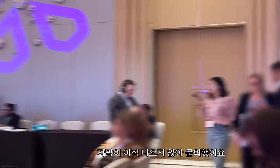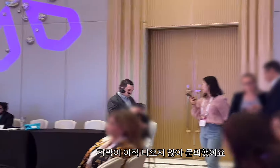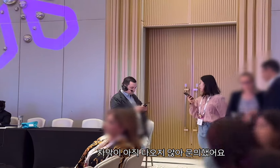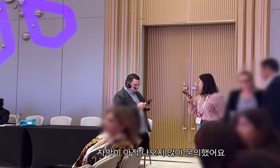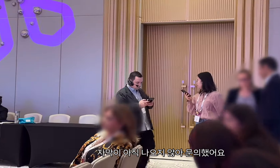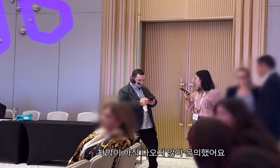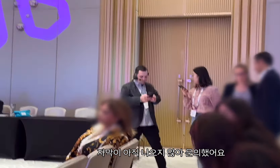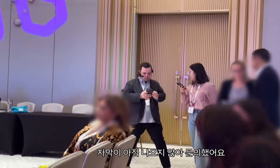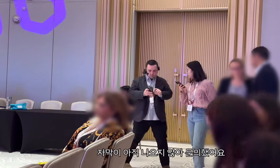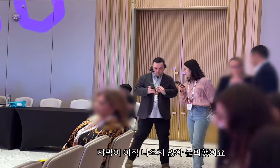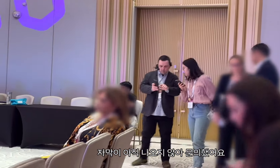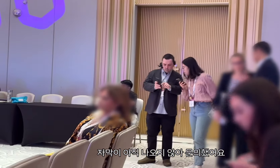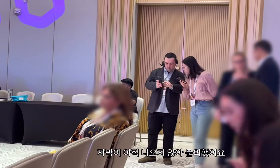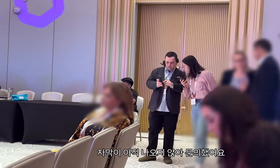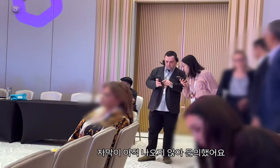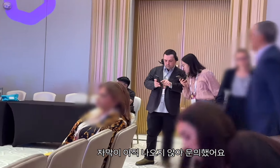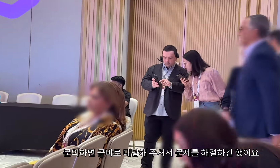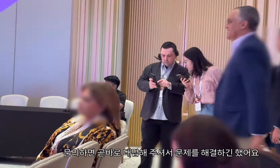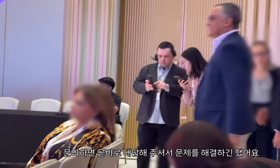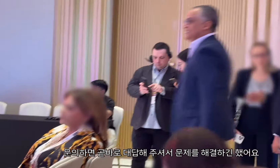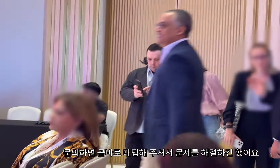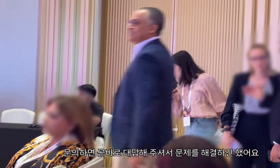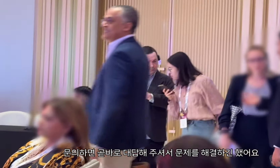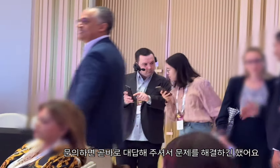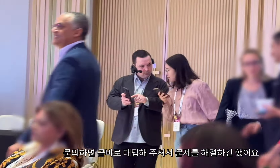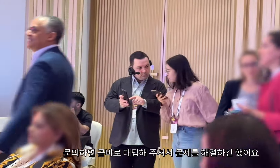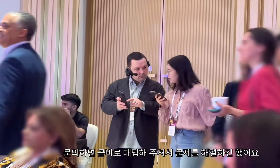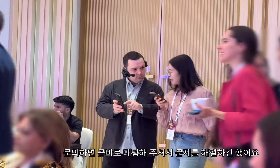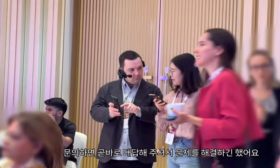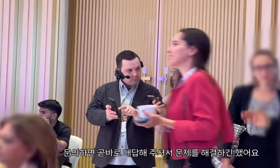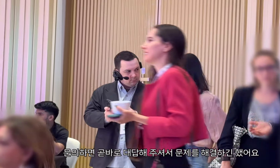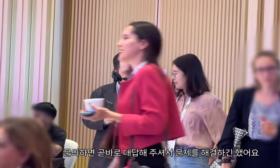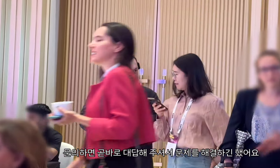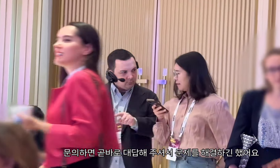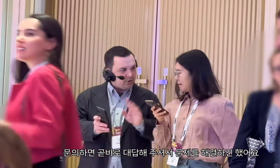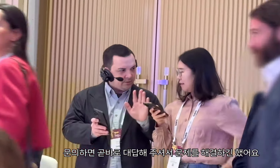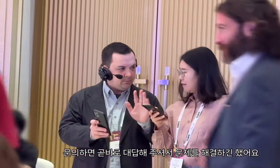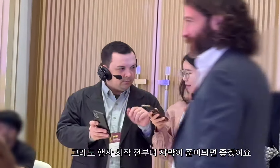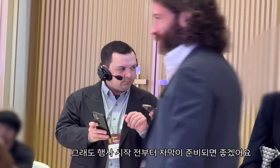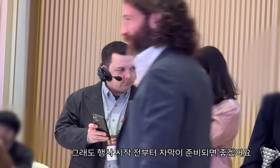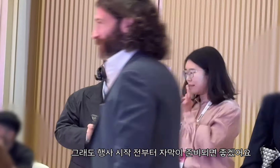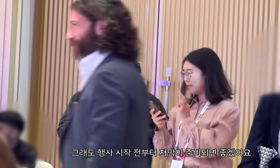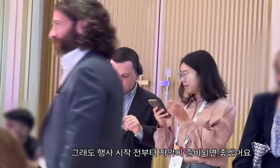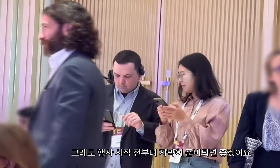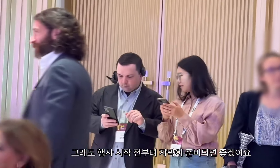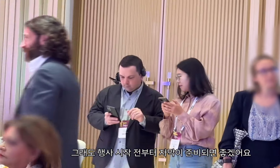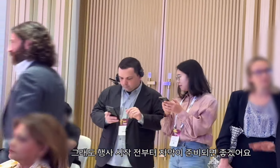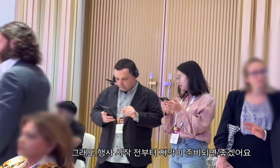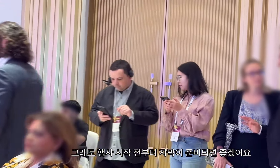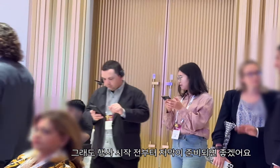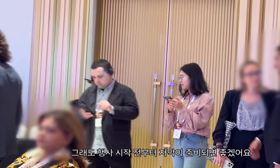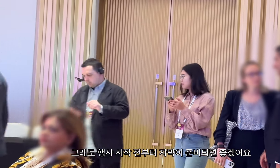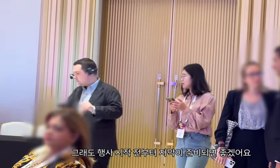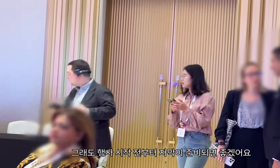She inquired about the subtitles because they weren't available yet. When she inquired, he responded right away and solved the problem. Still, it would be nice if the subtitles were ready before the event starts.